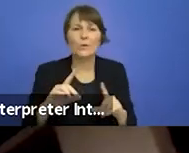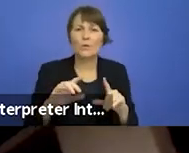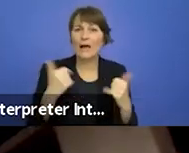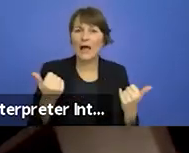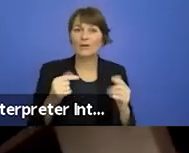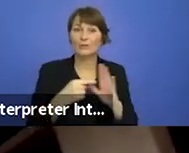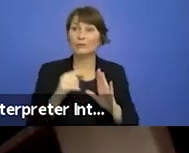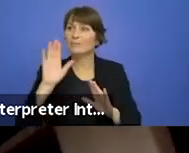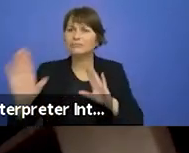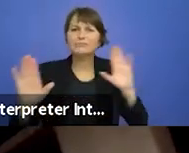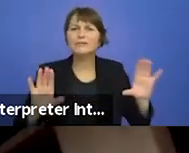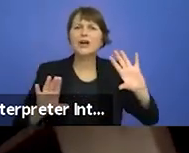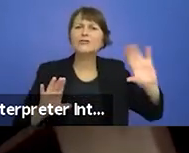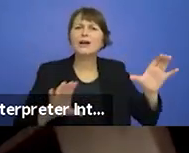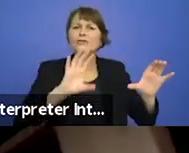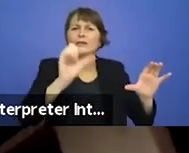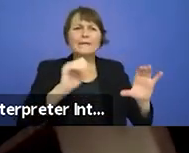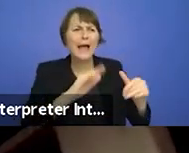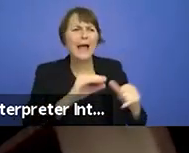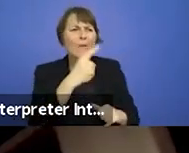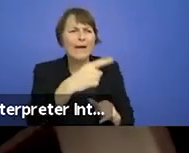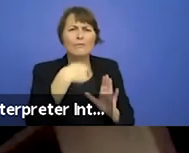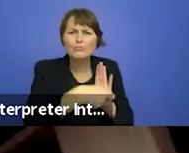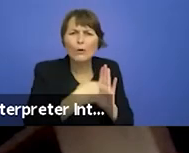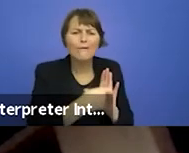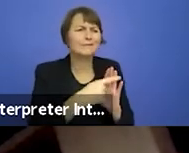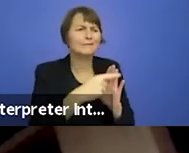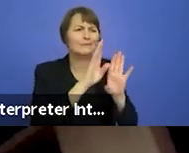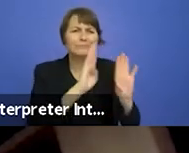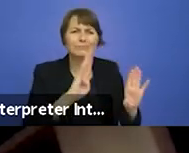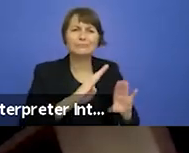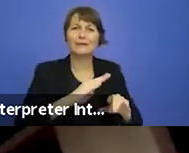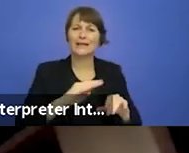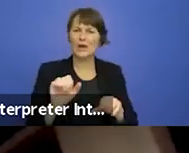actors are involved in the creative process, it's time-consuming, complex and challenging.